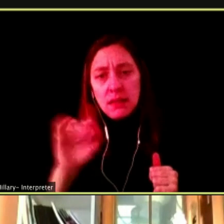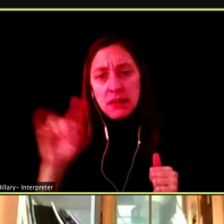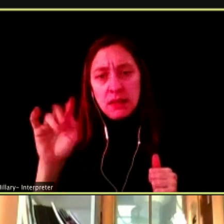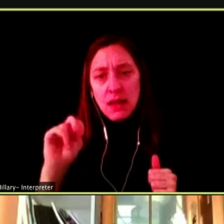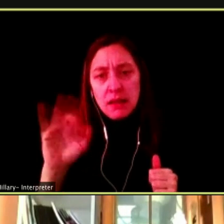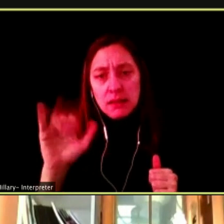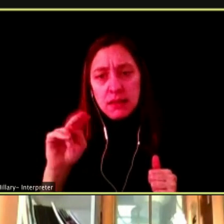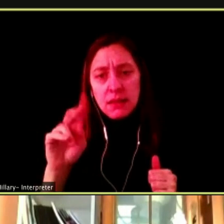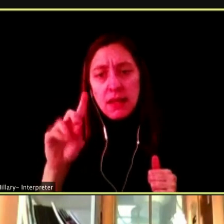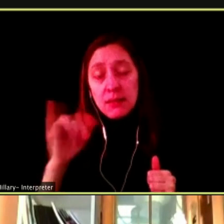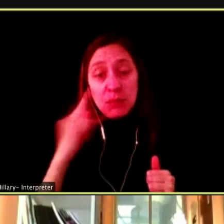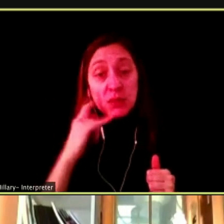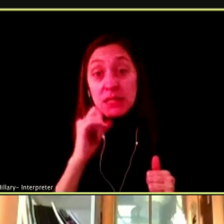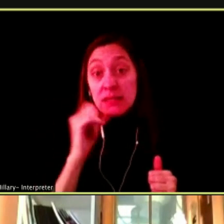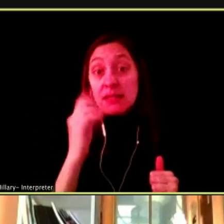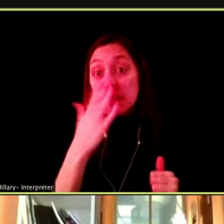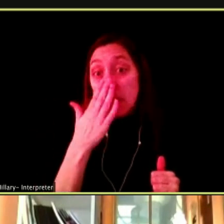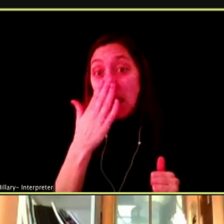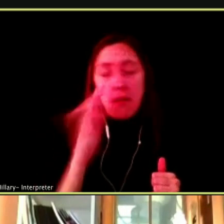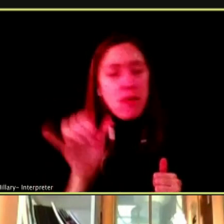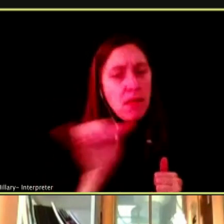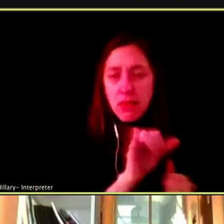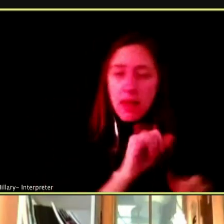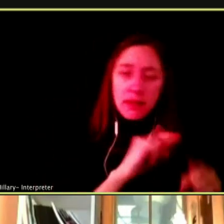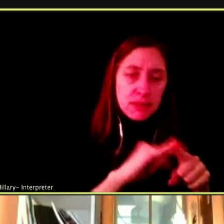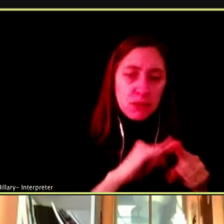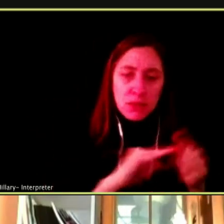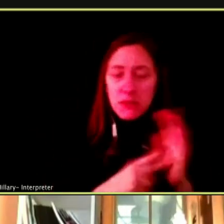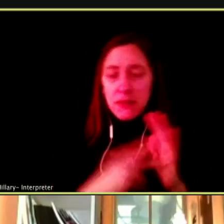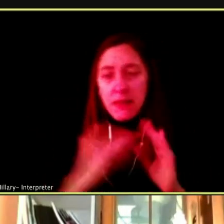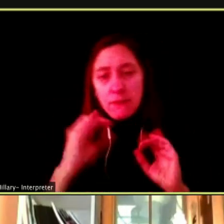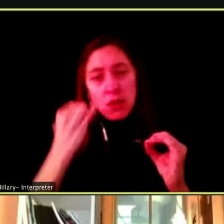IT DOESN'T SMELL LIKE CIGARETTE SMOKE. THEY DON'T EVEN KNOW WHAT IT IS.